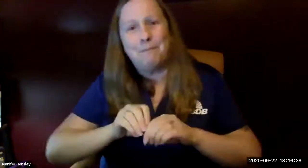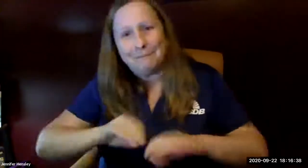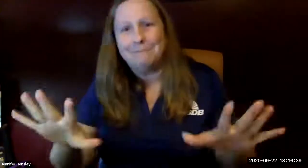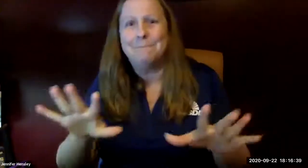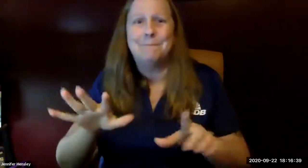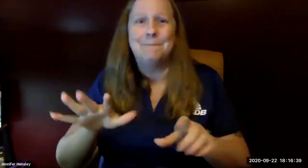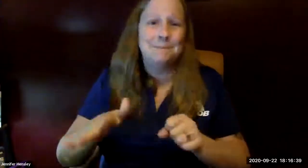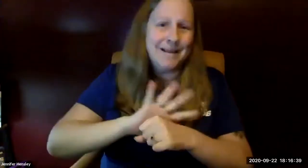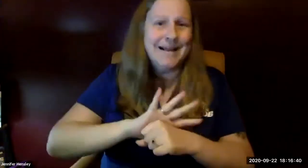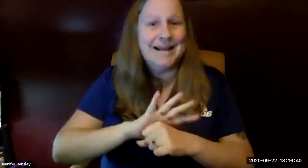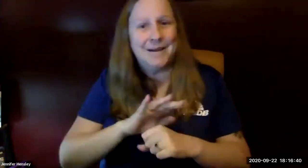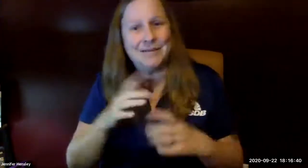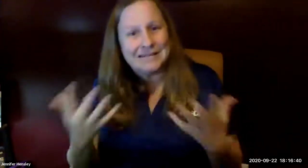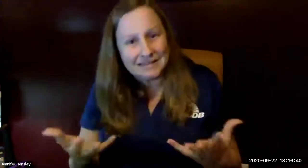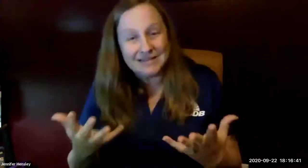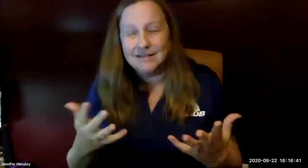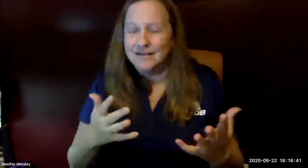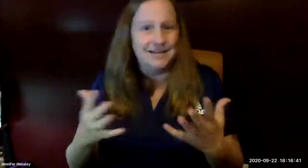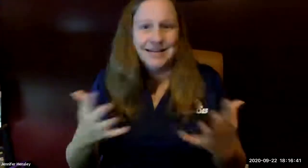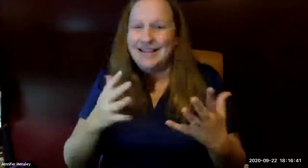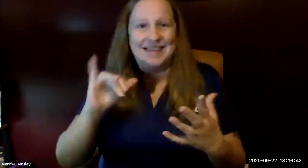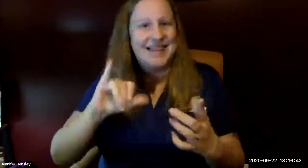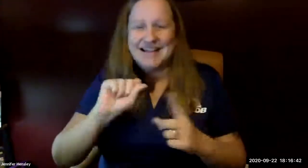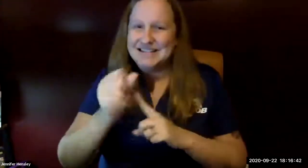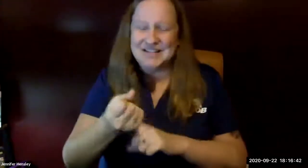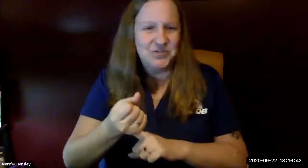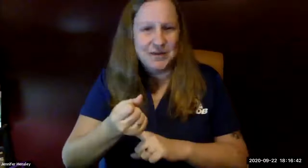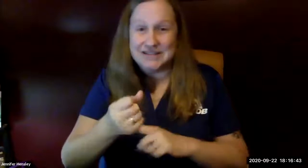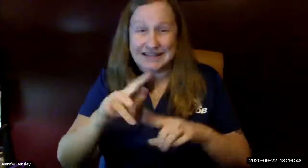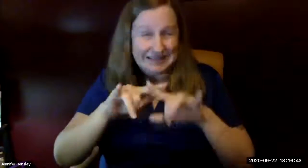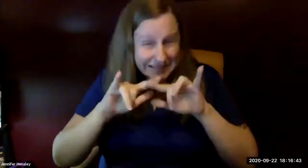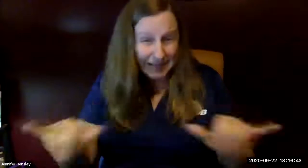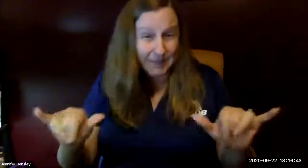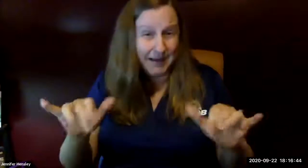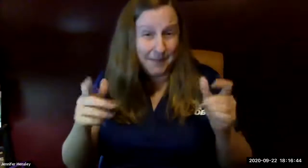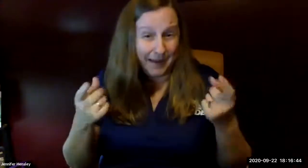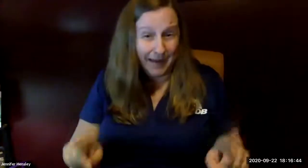and at the same time it happened